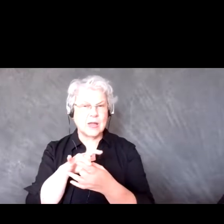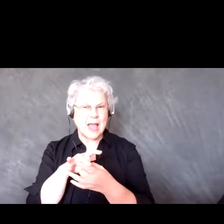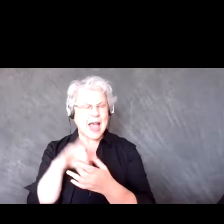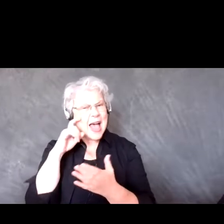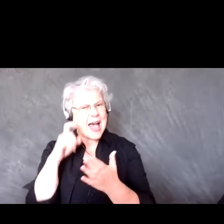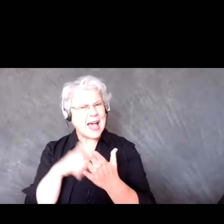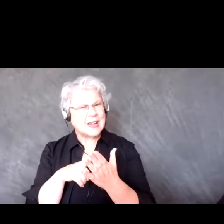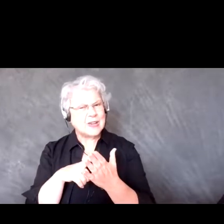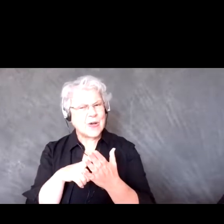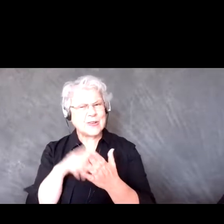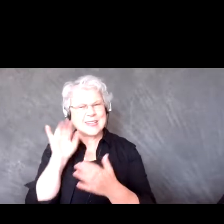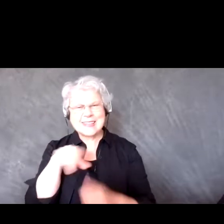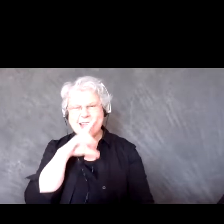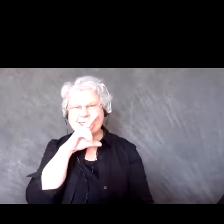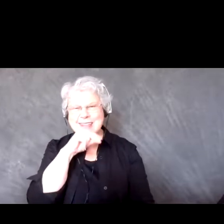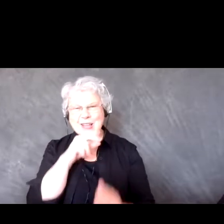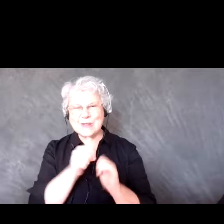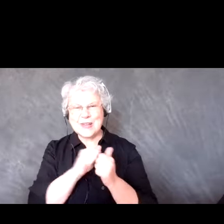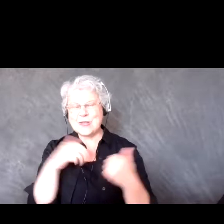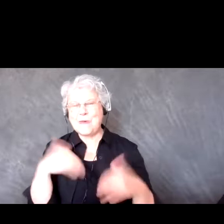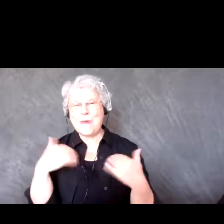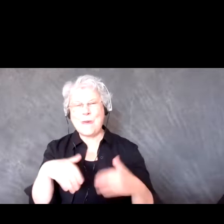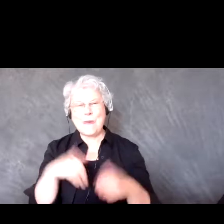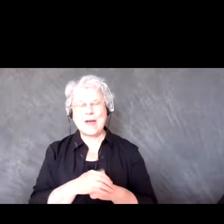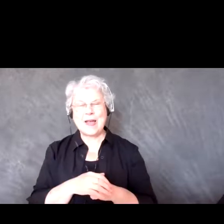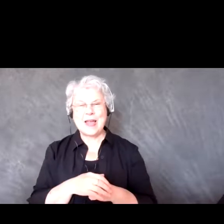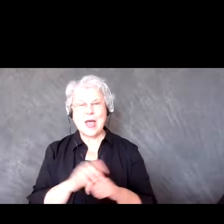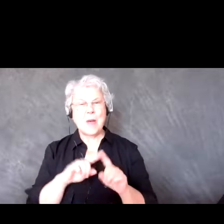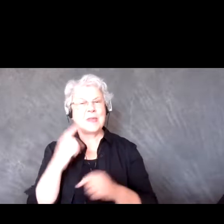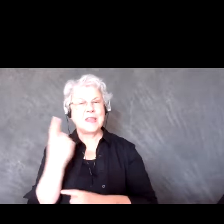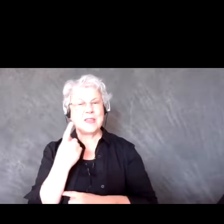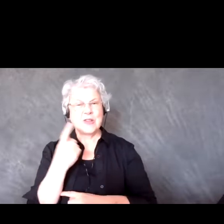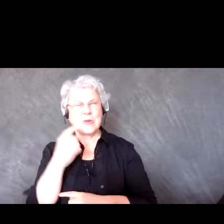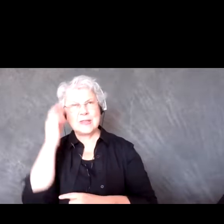thought that was awesome. But then there’s always my mind, I guess I'm always a little